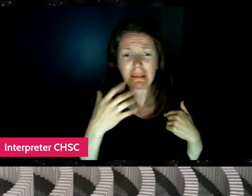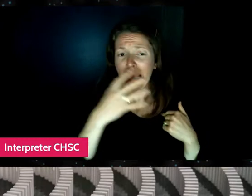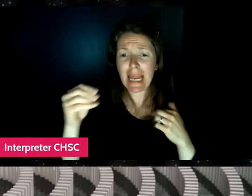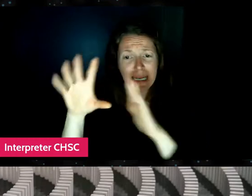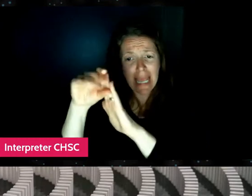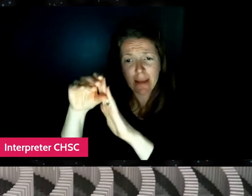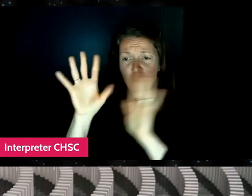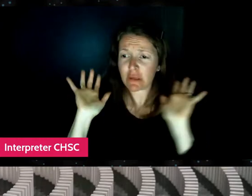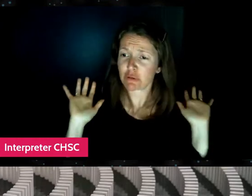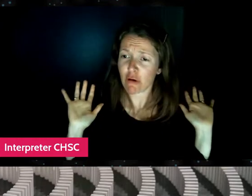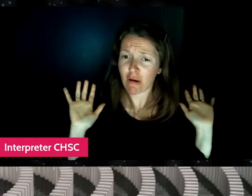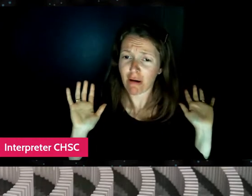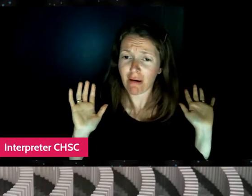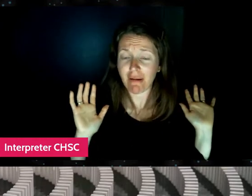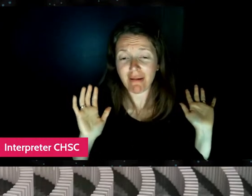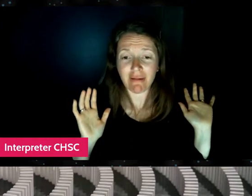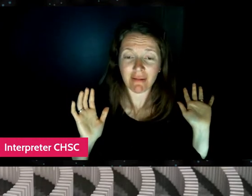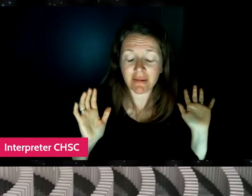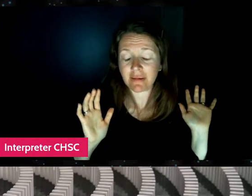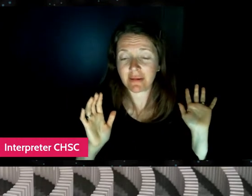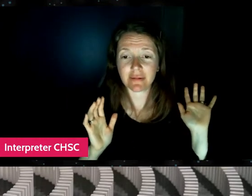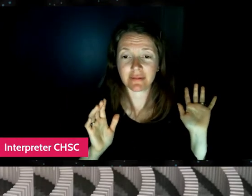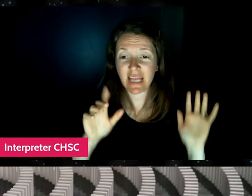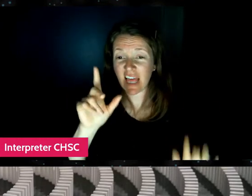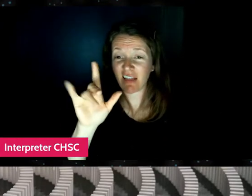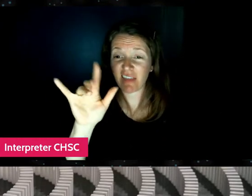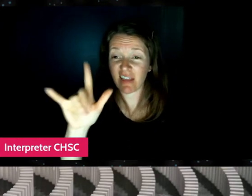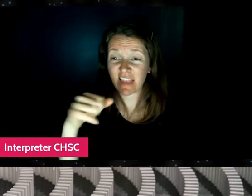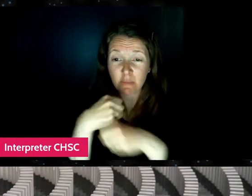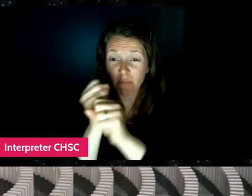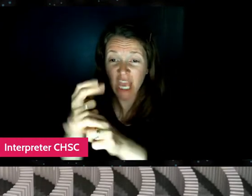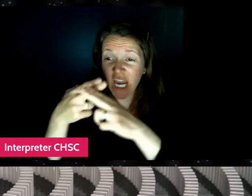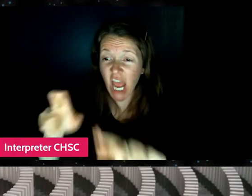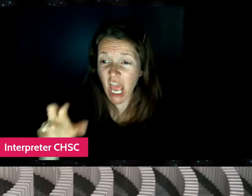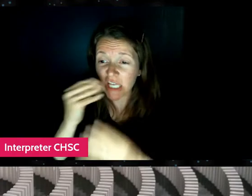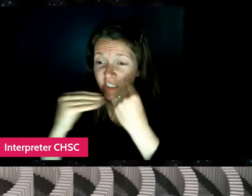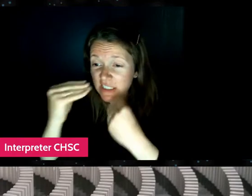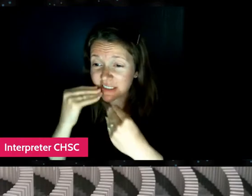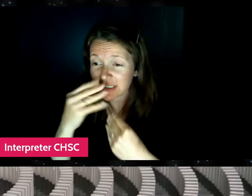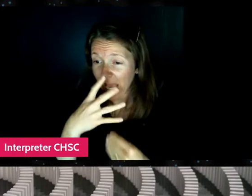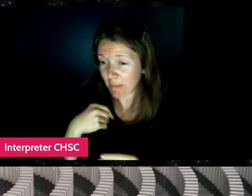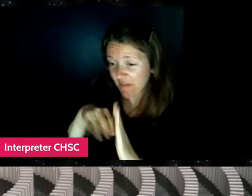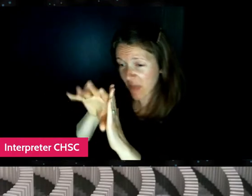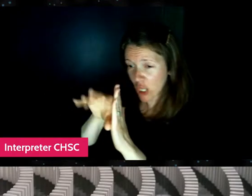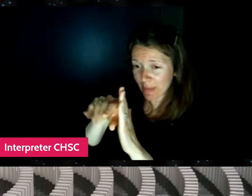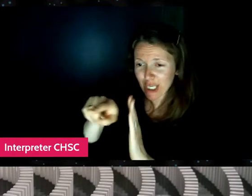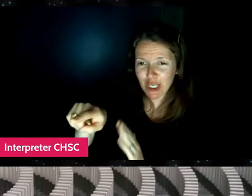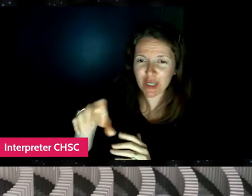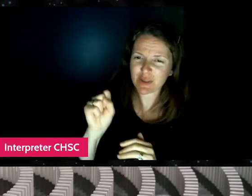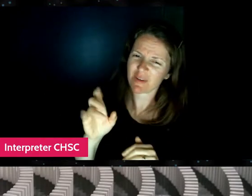As Lily mentioned, you know, she's making eggs and I'm filming her. So that was also like a very different style as well.